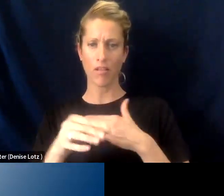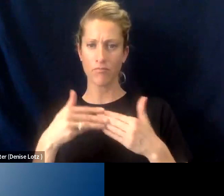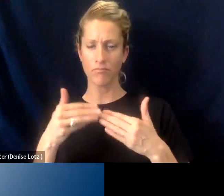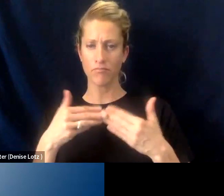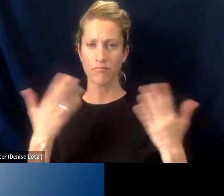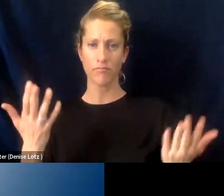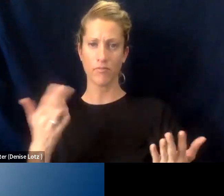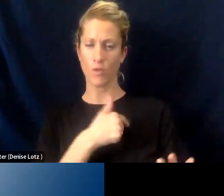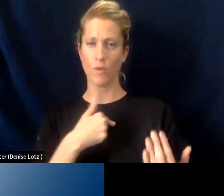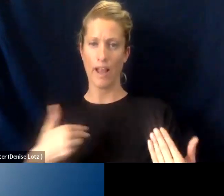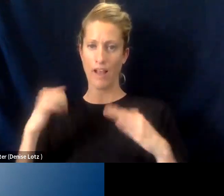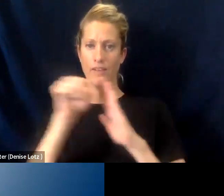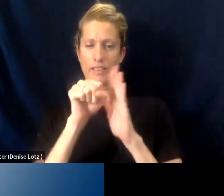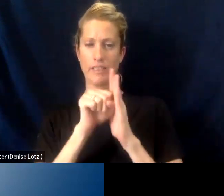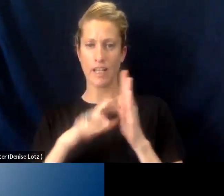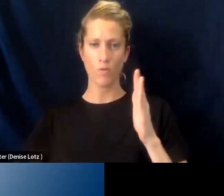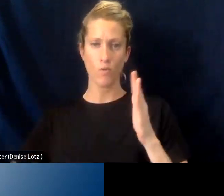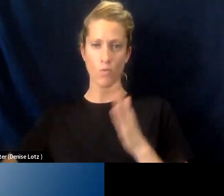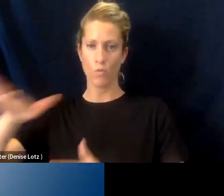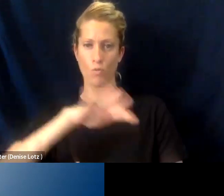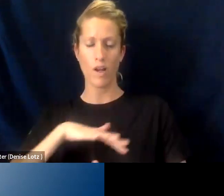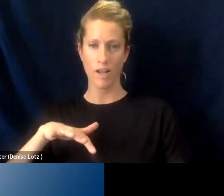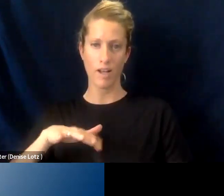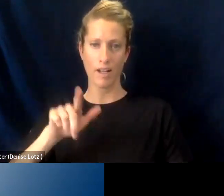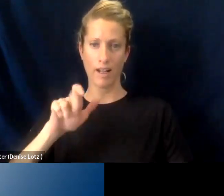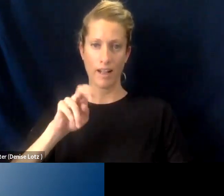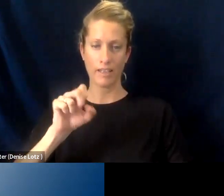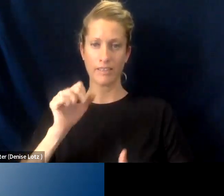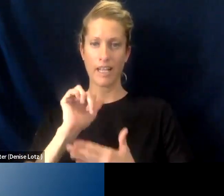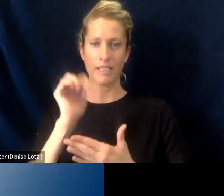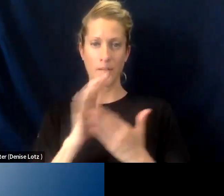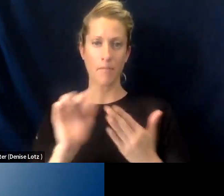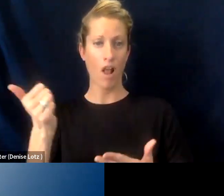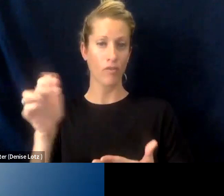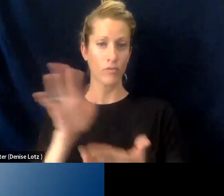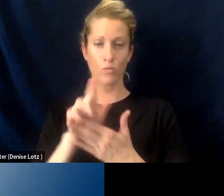We have a statewide land so unlike some of our sister institutions, we're able to be